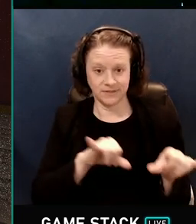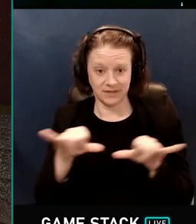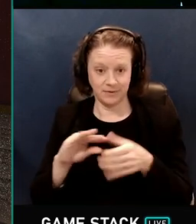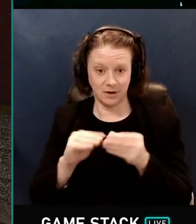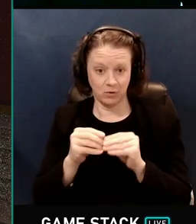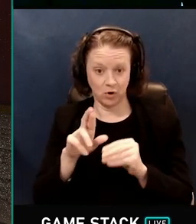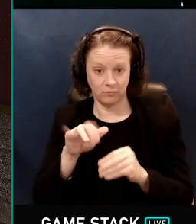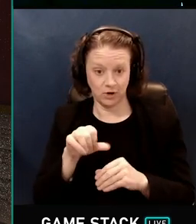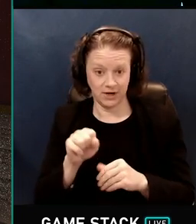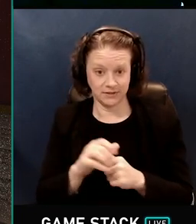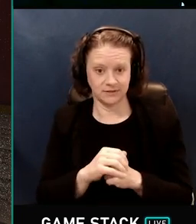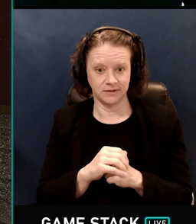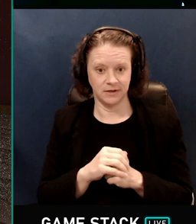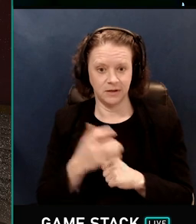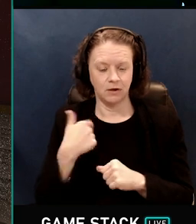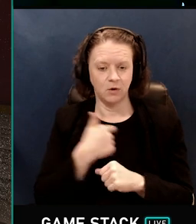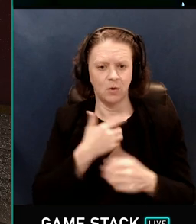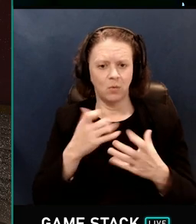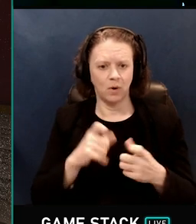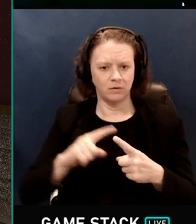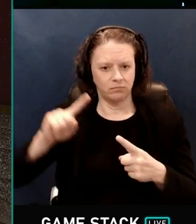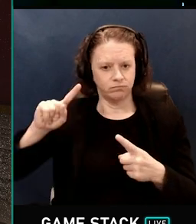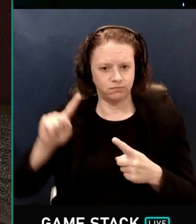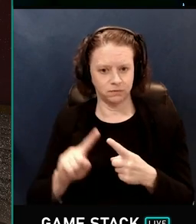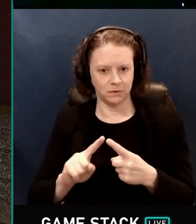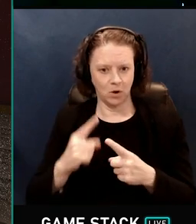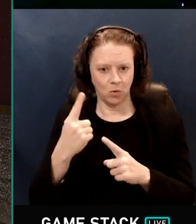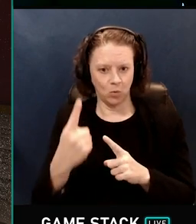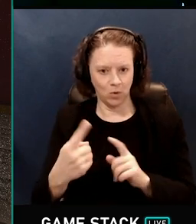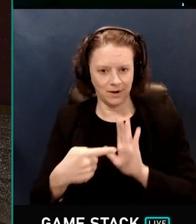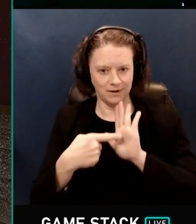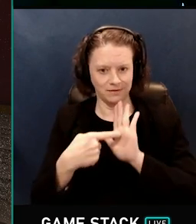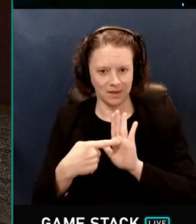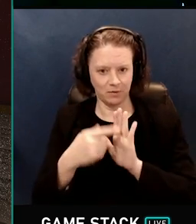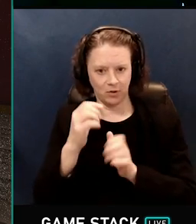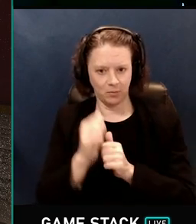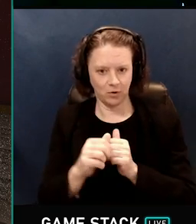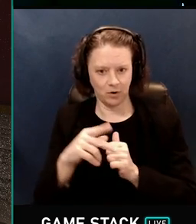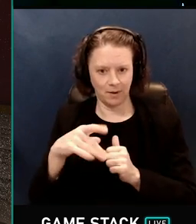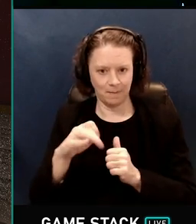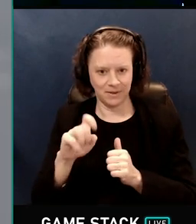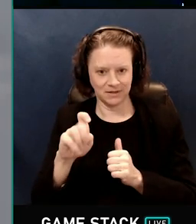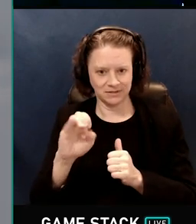So what we'd really like to do is be able to do something that gets it down to one sample per pixel, and we're not there yet.